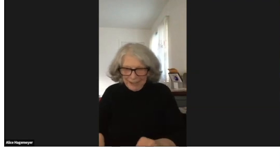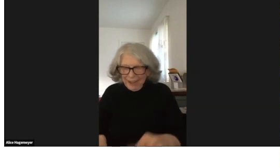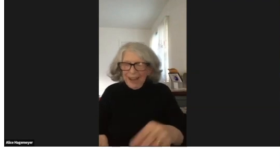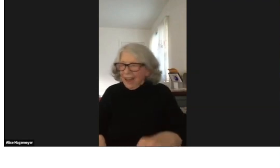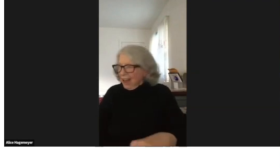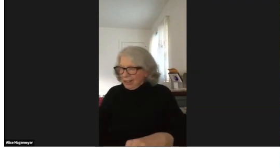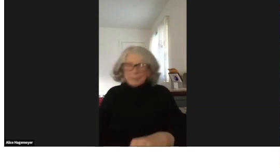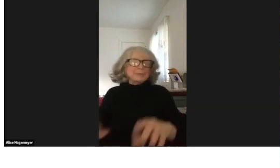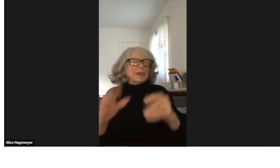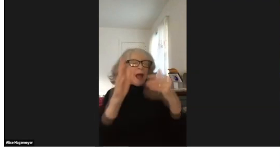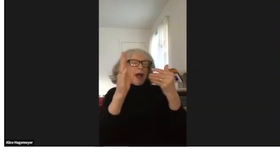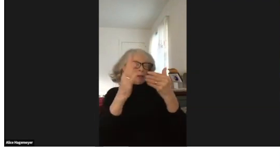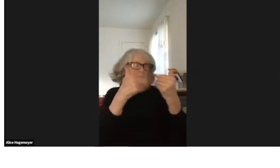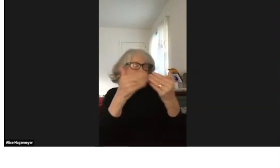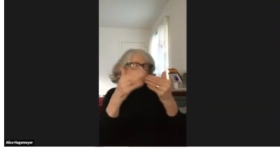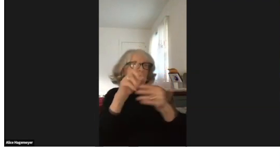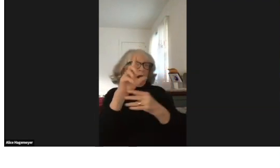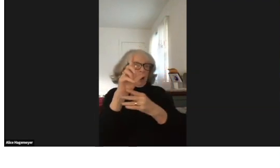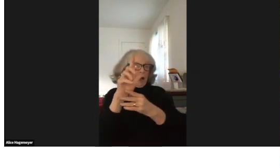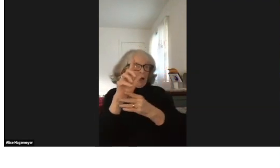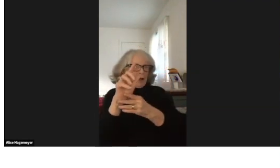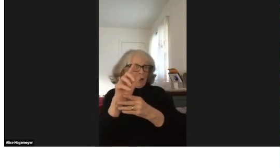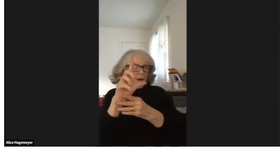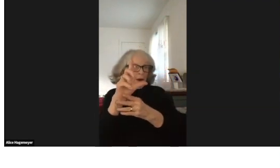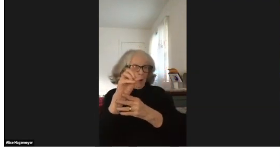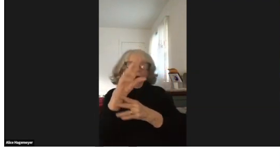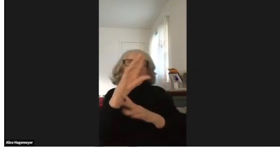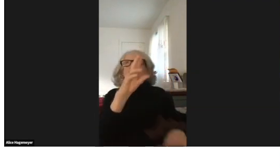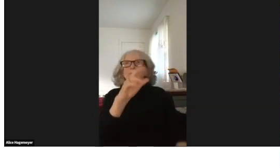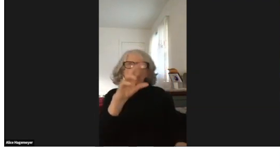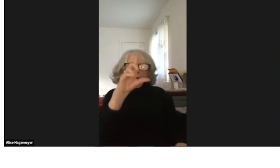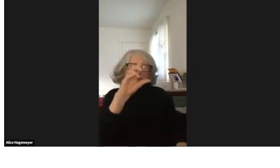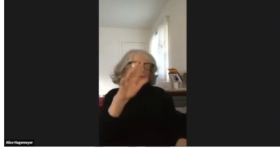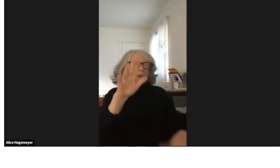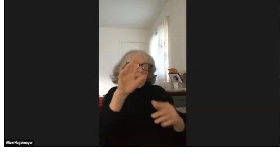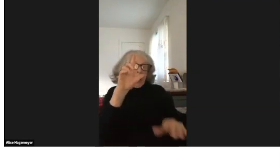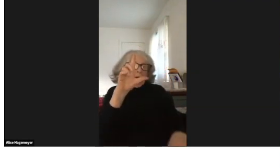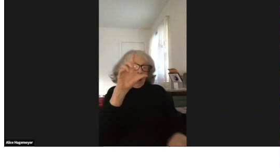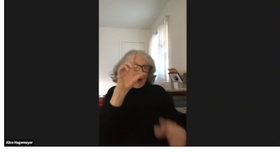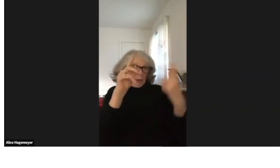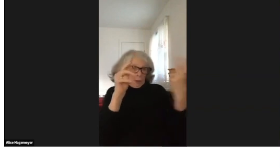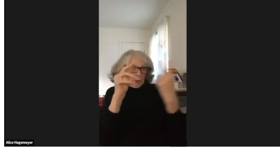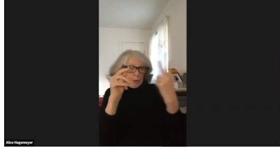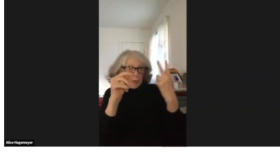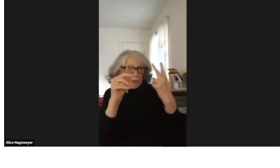Let me just check my notes. But anyway -- oh, yes, yes.